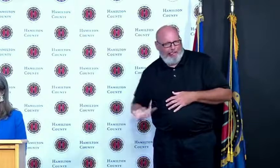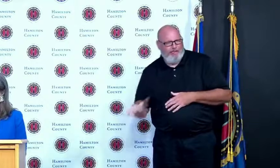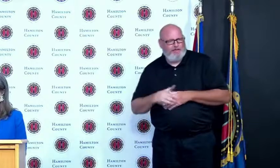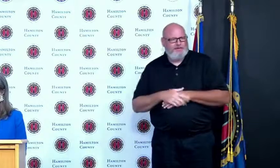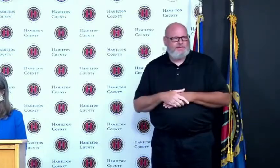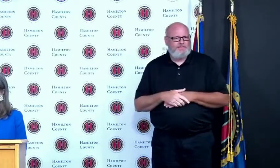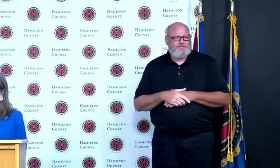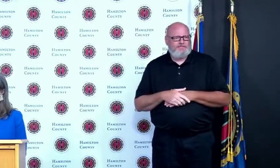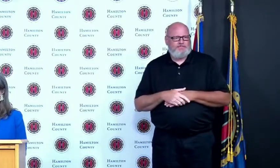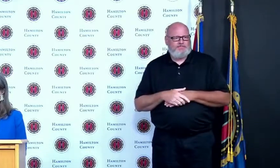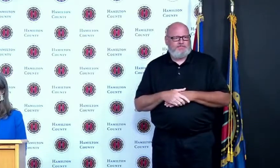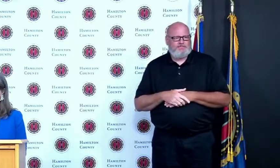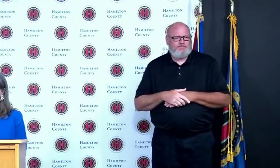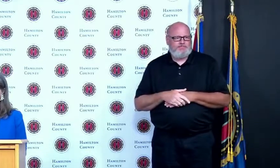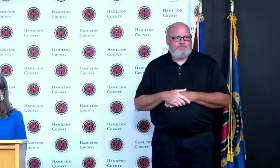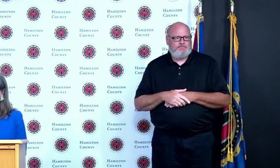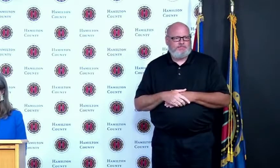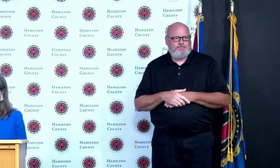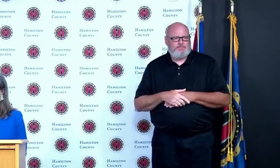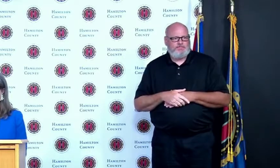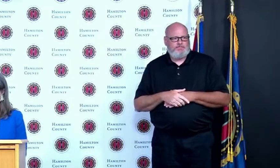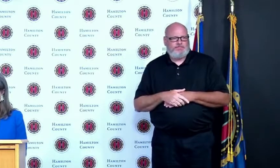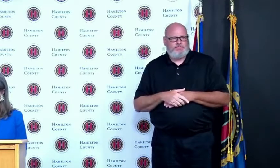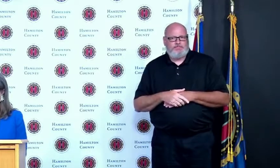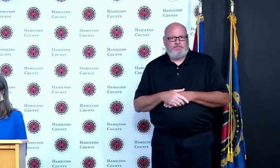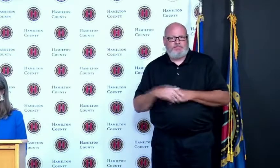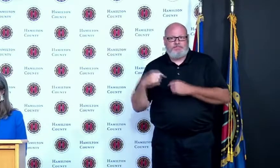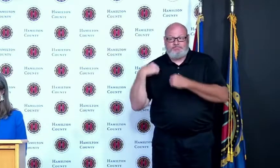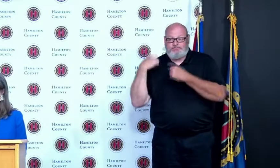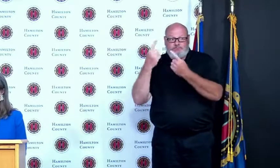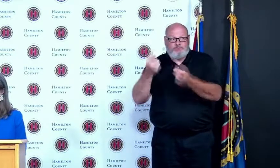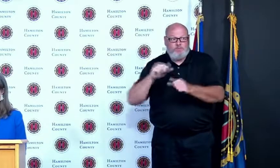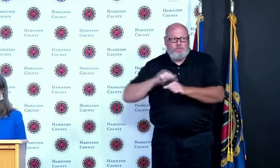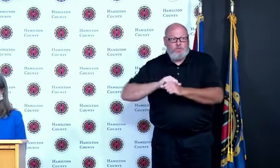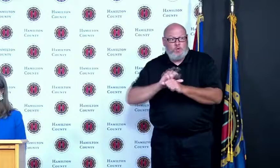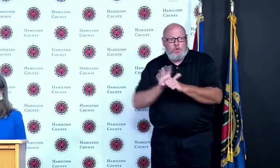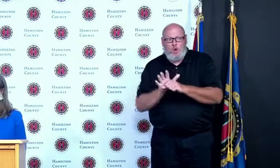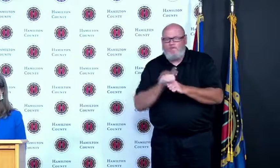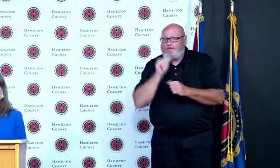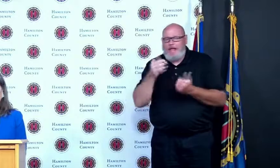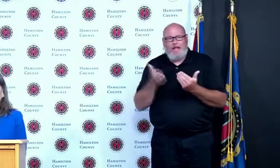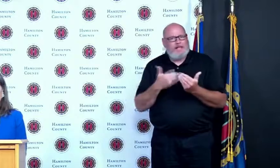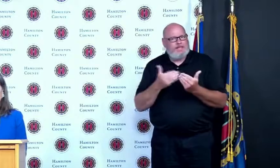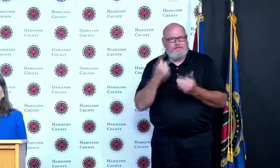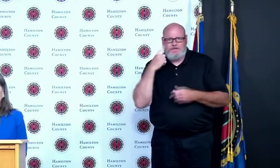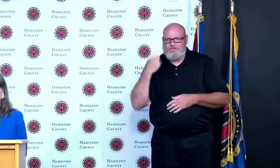factual information from local leaders and health experts has been a great way to keep everybody in